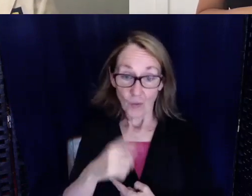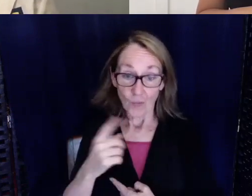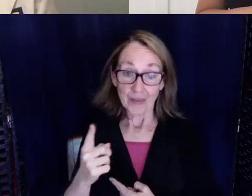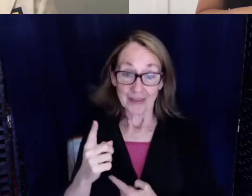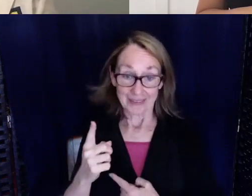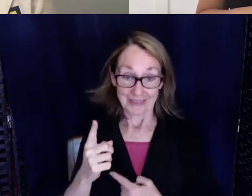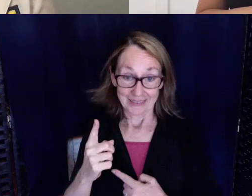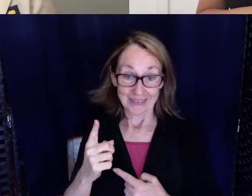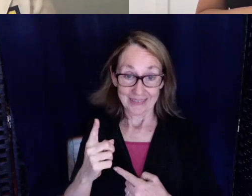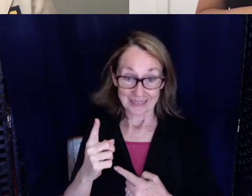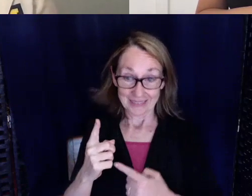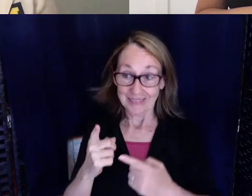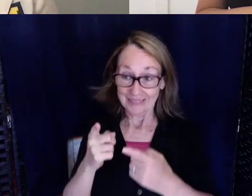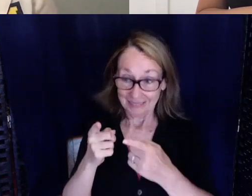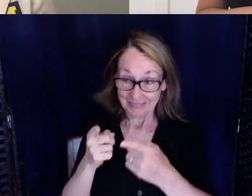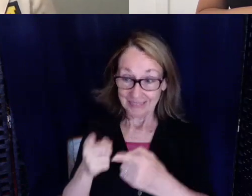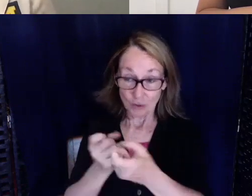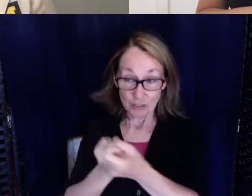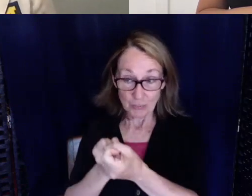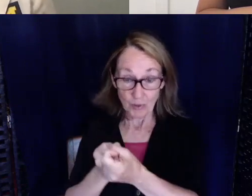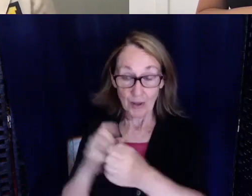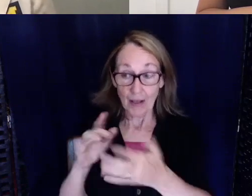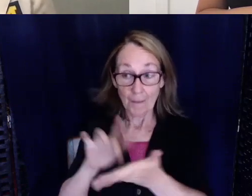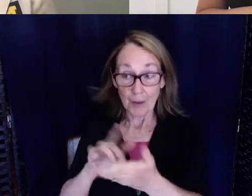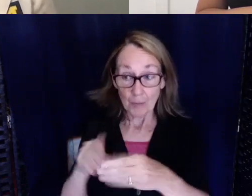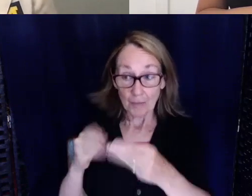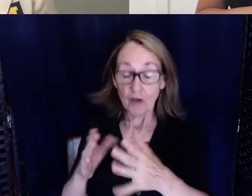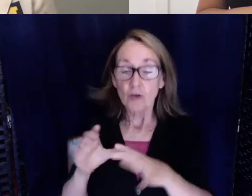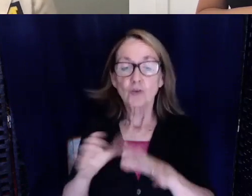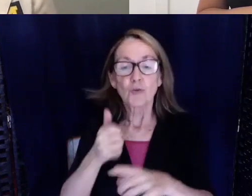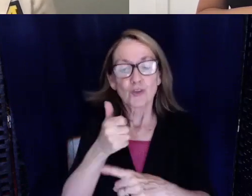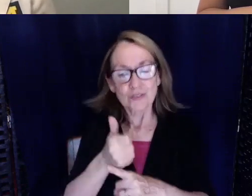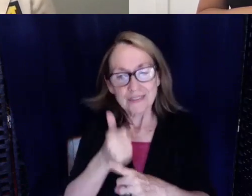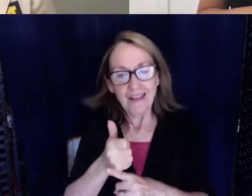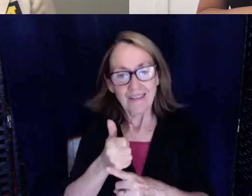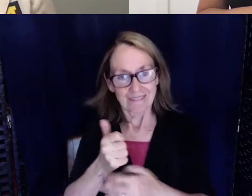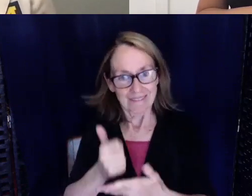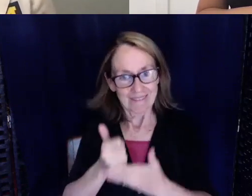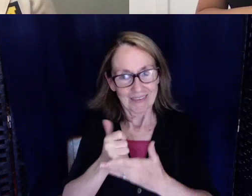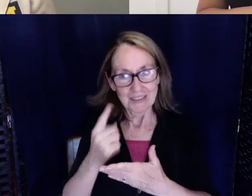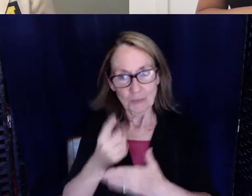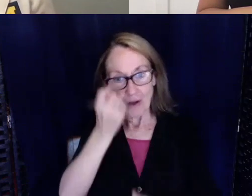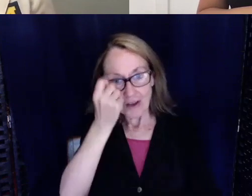medical providers you're also doing yourself a good service because you have someone that understands your journey